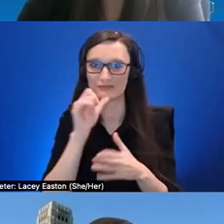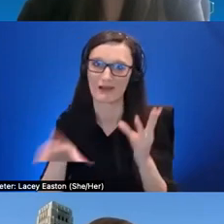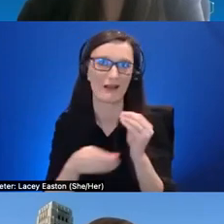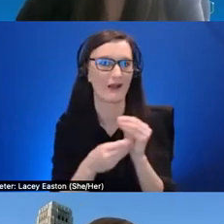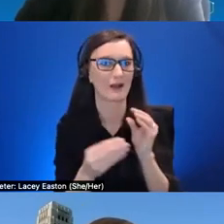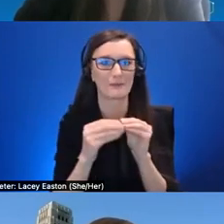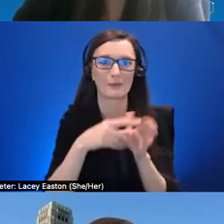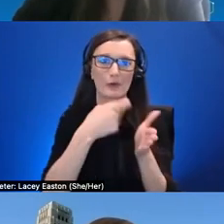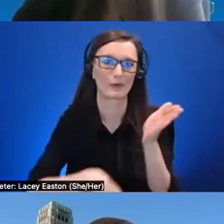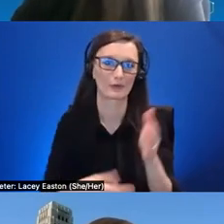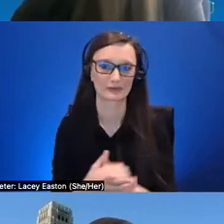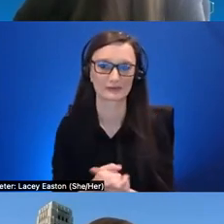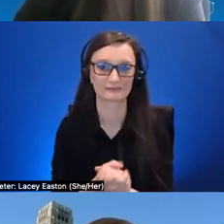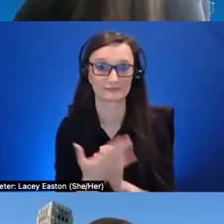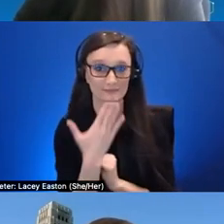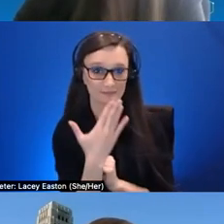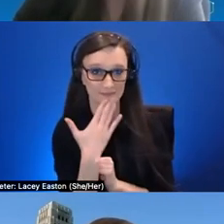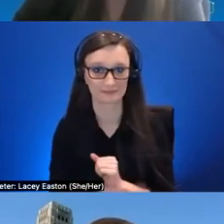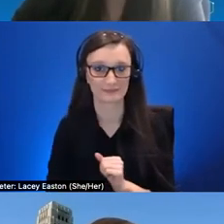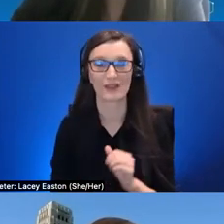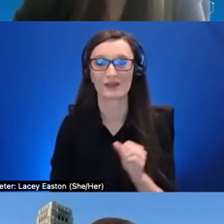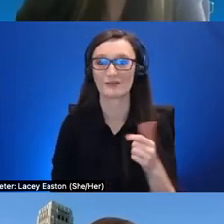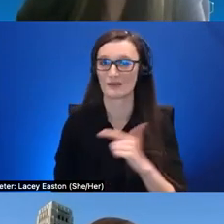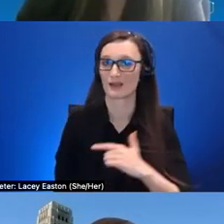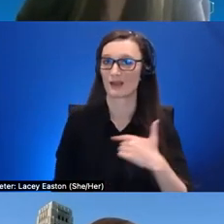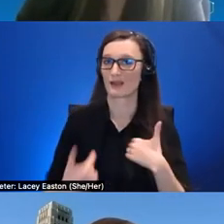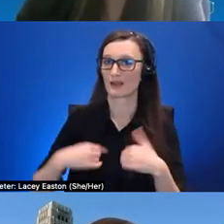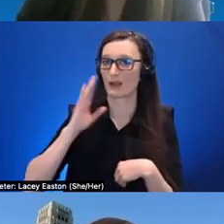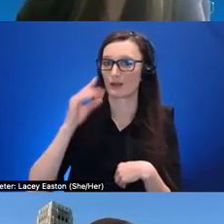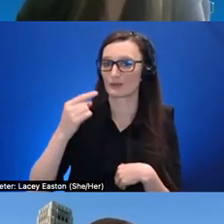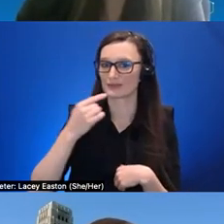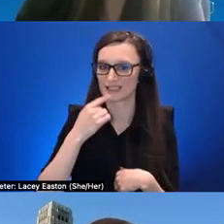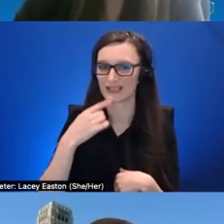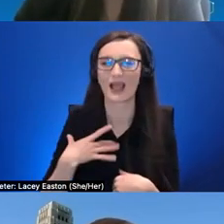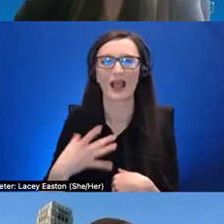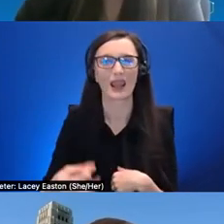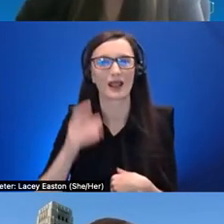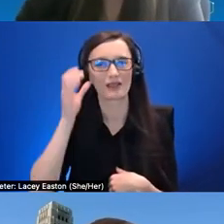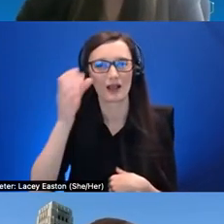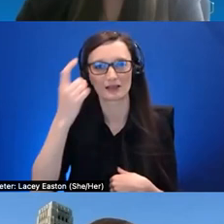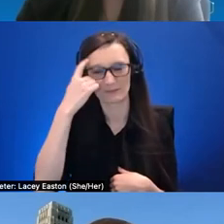thank you and i will say i like the concept of x i enhanced so rather than replace so